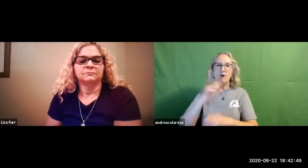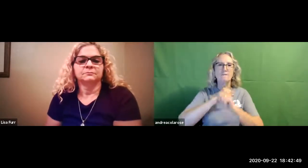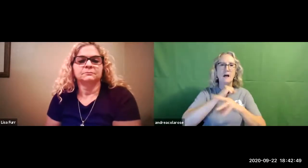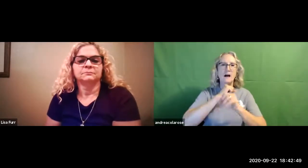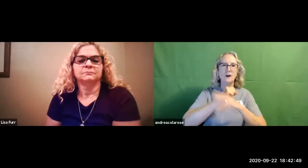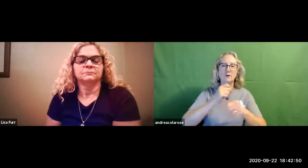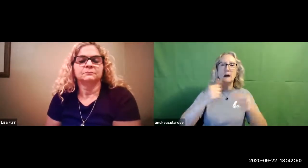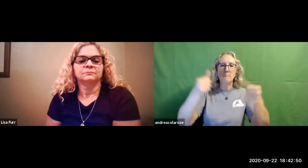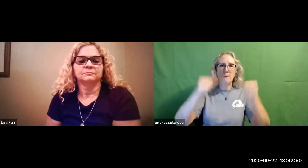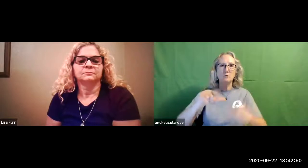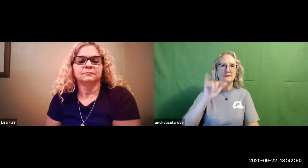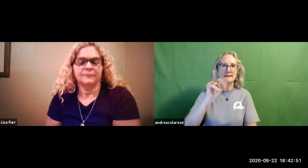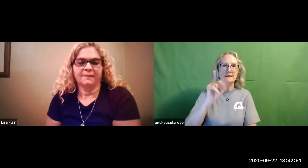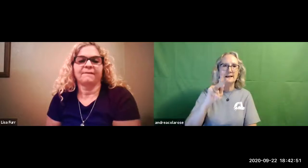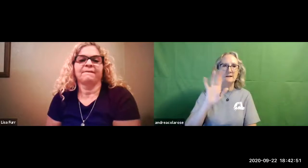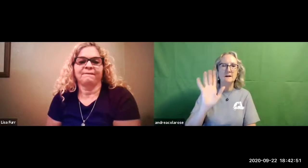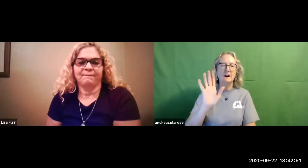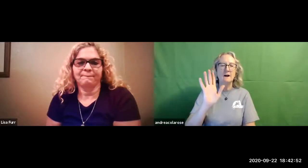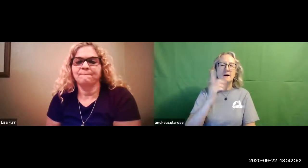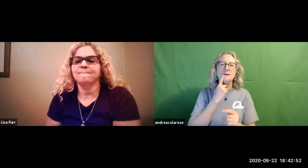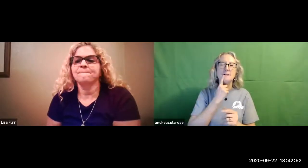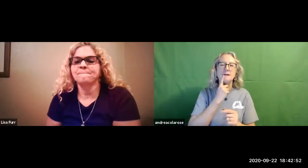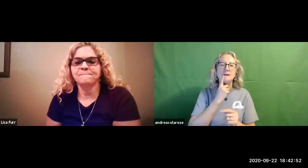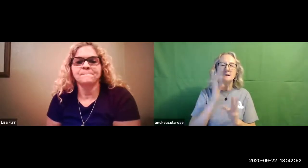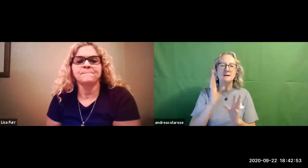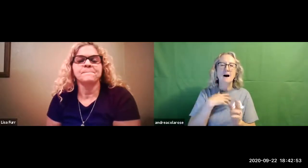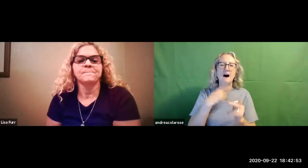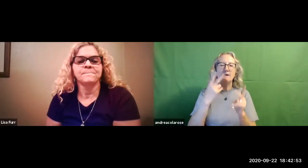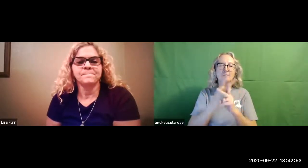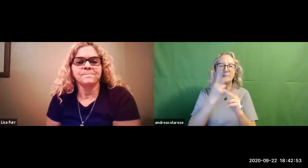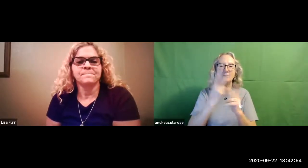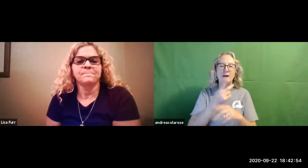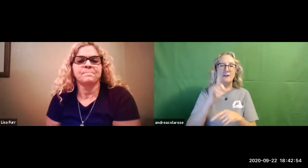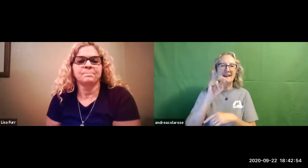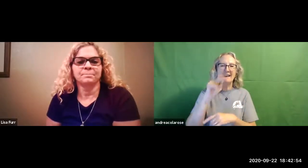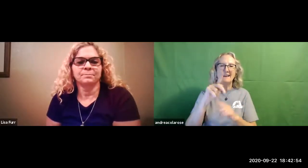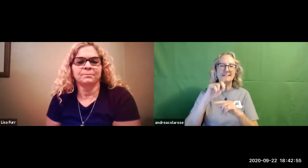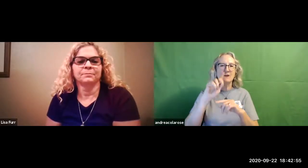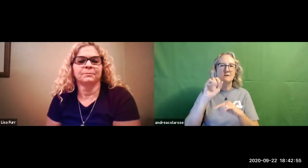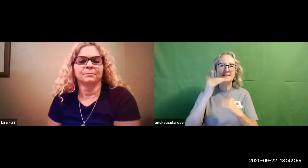sure i am going to look for our flyer and